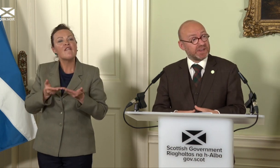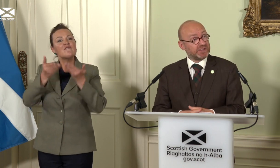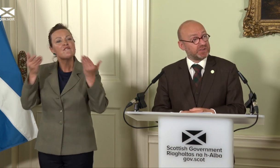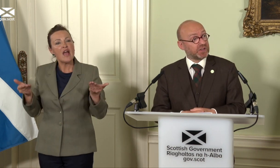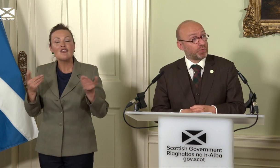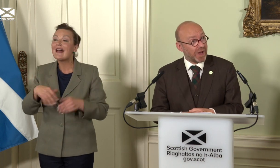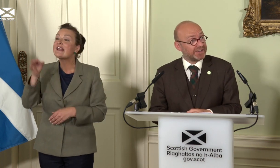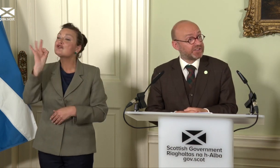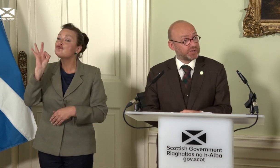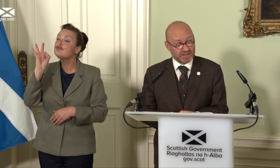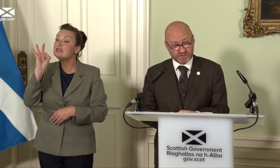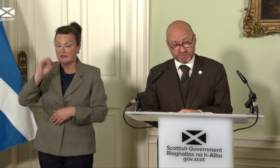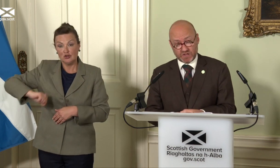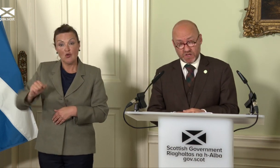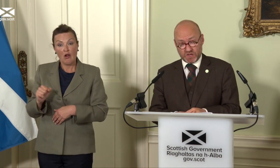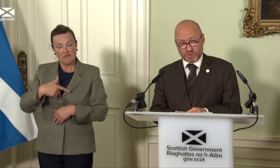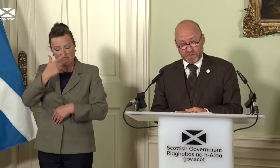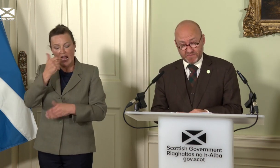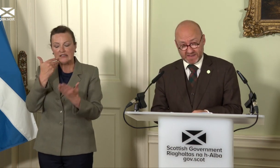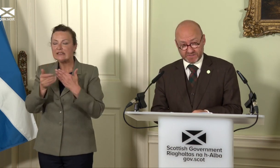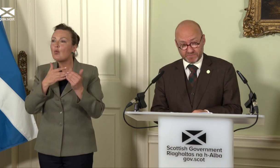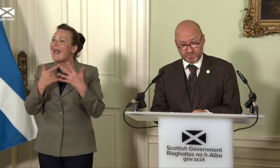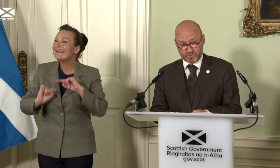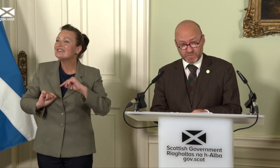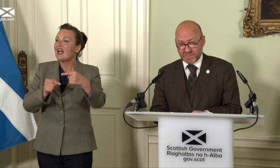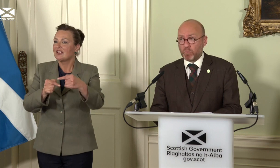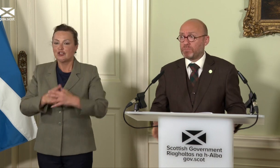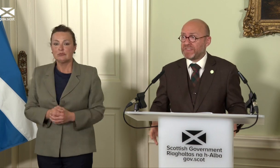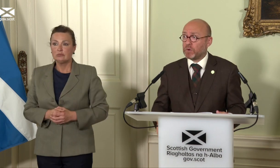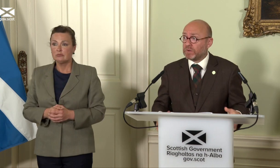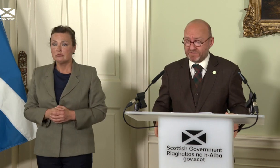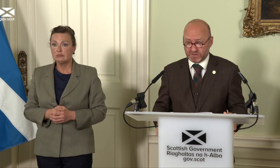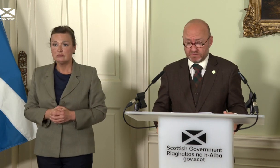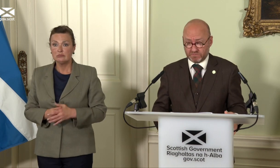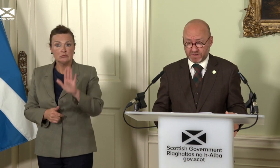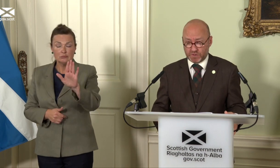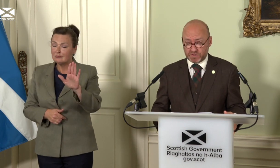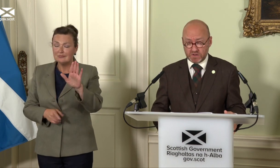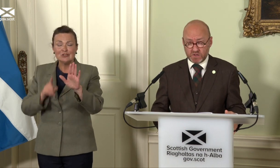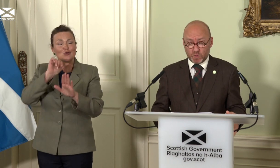nation that can rise to the challenges we face. They won’t be the only vision for the future. We